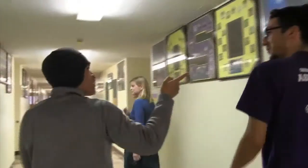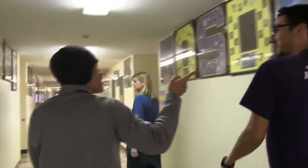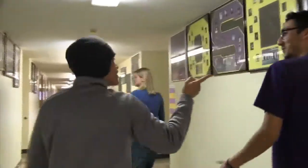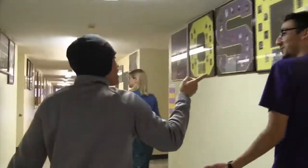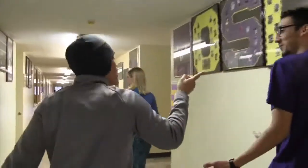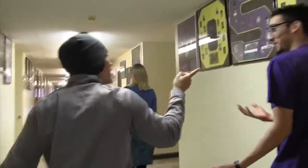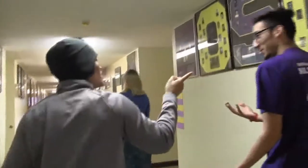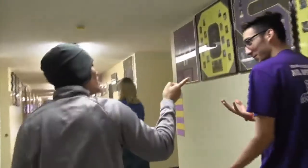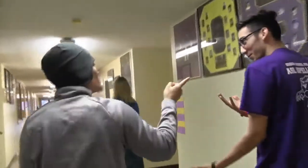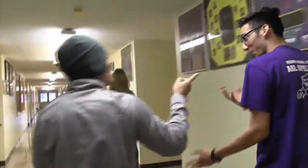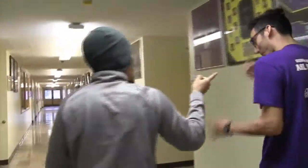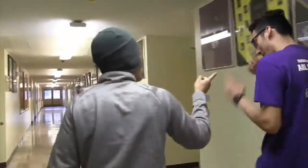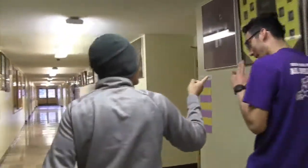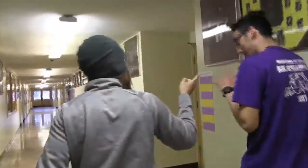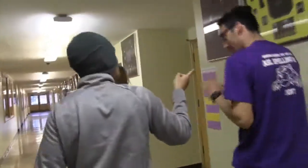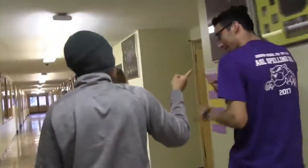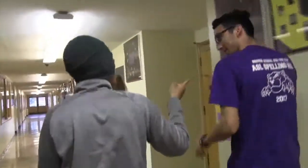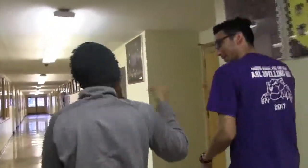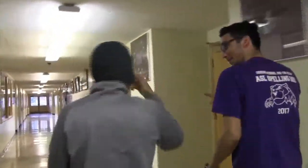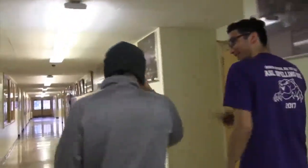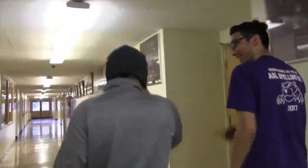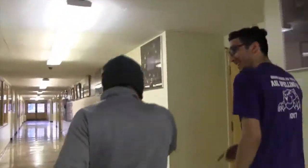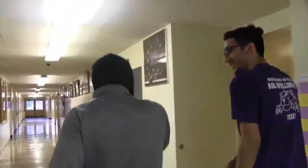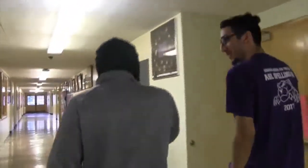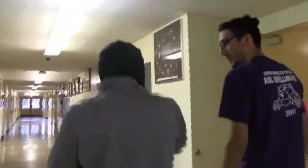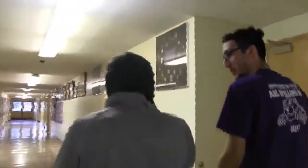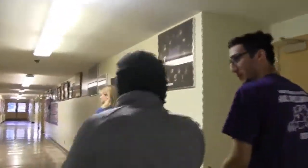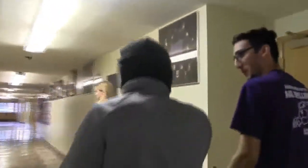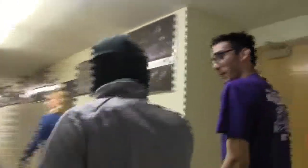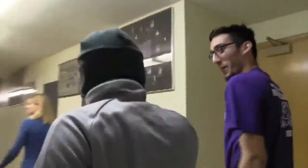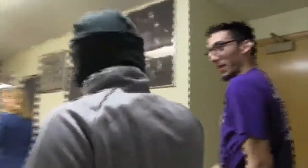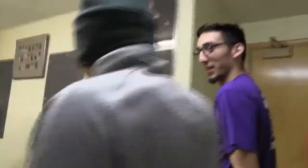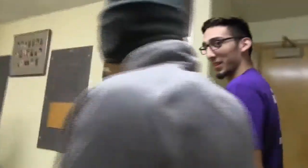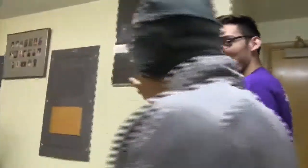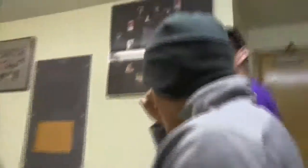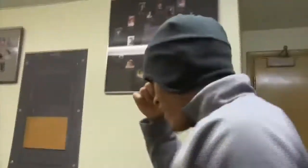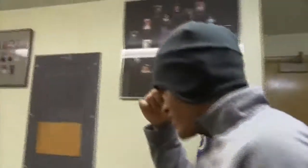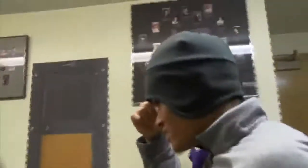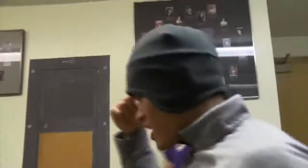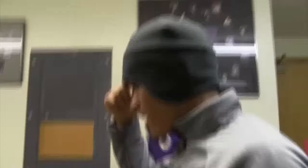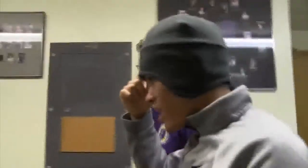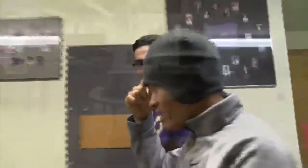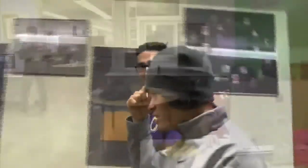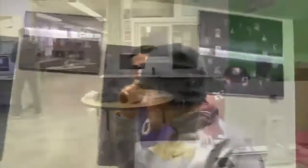[conversation]